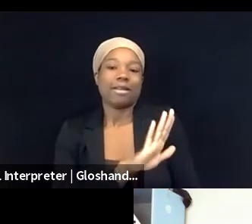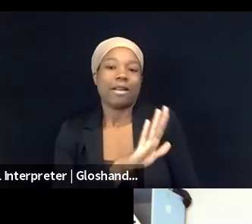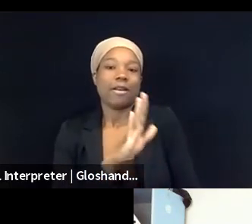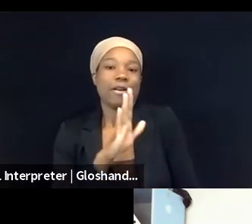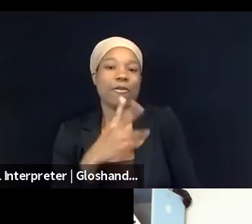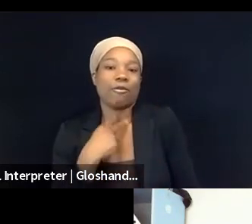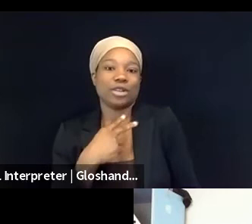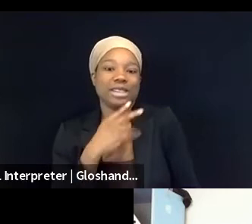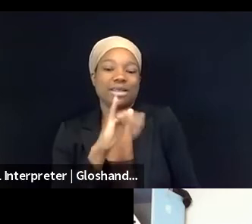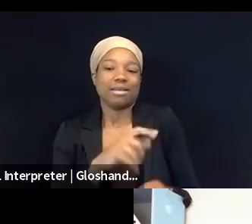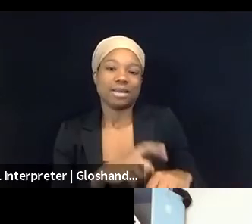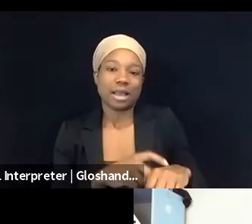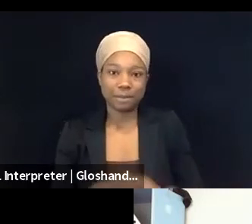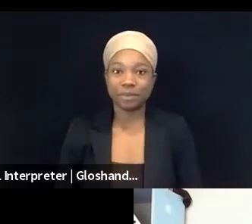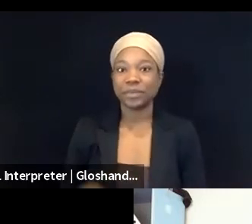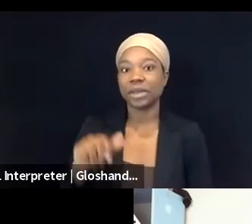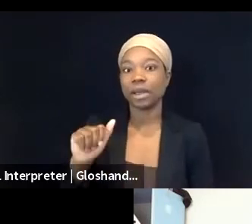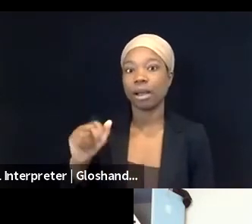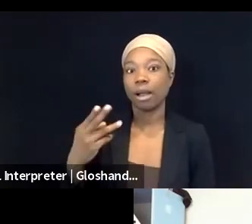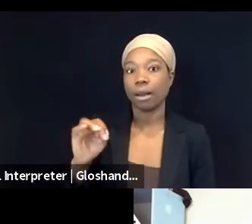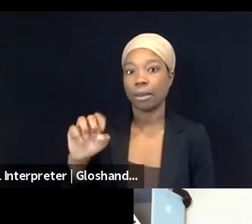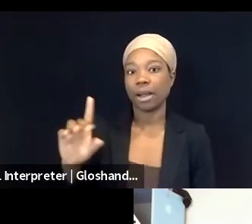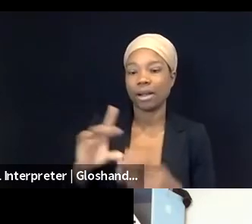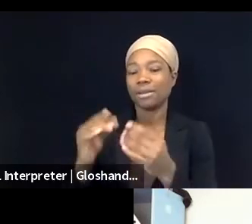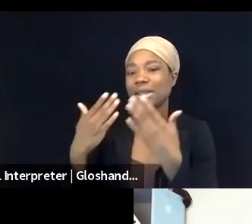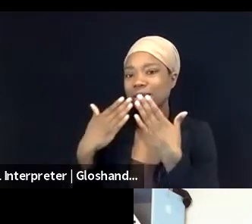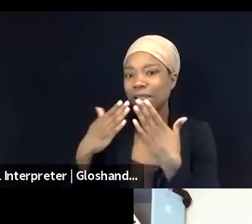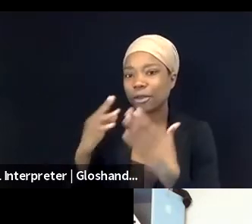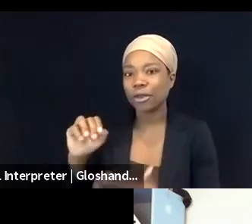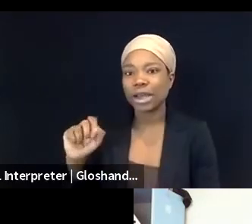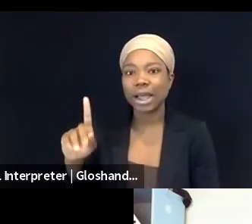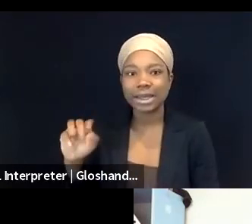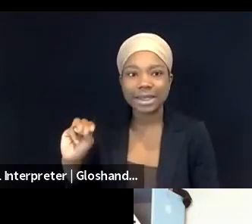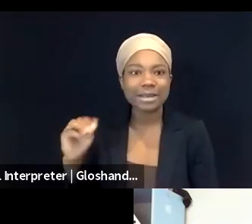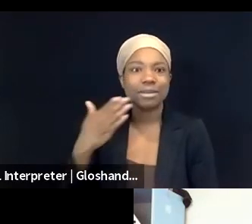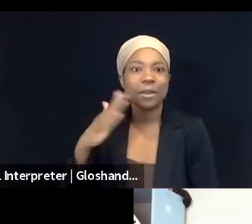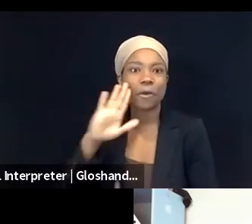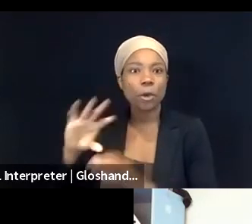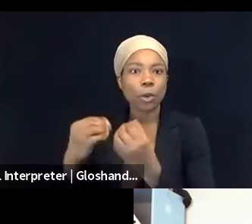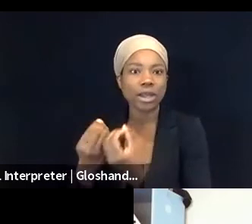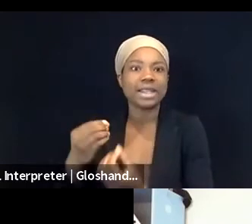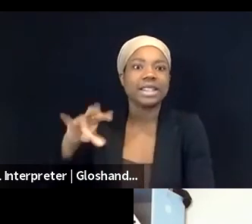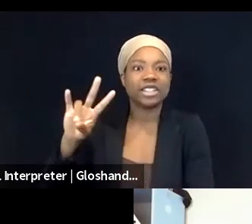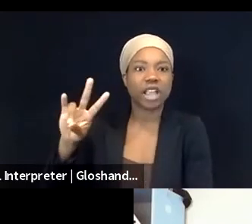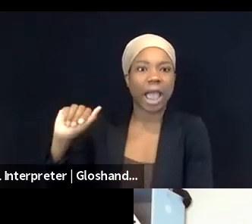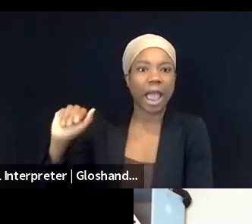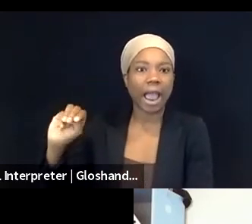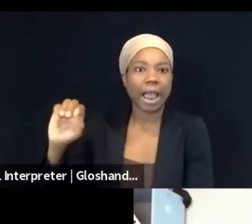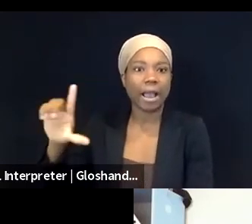of 7amleh to be able to give us some data and some chances to learn from some of these tactics of suppression.